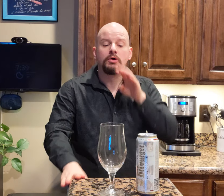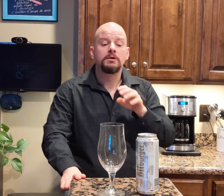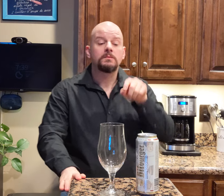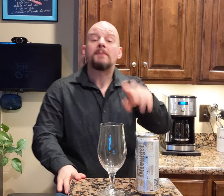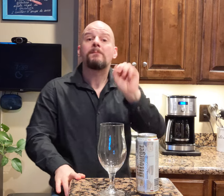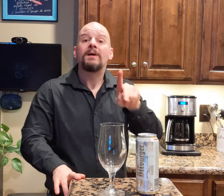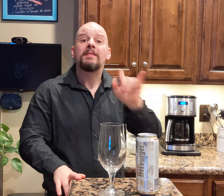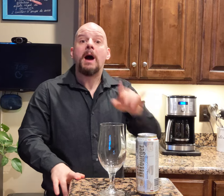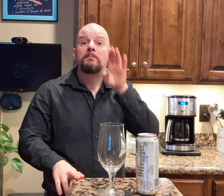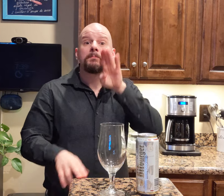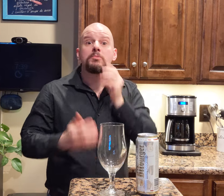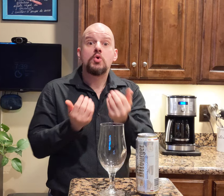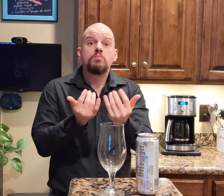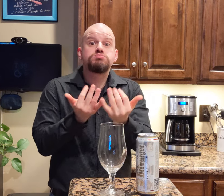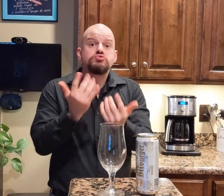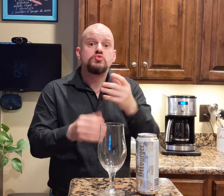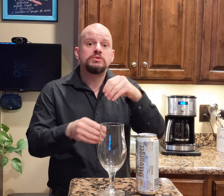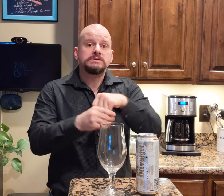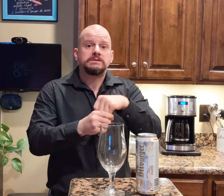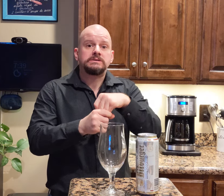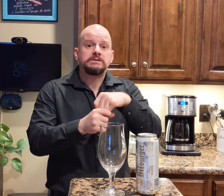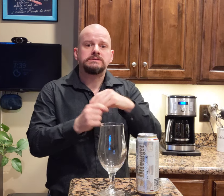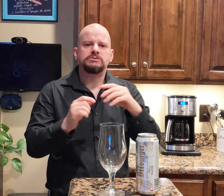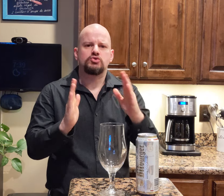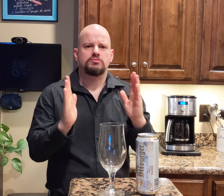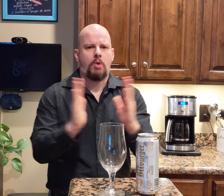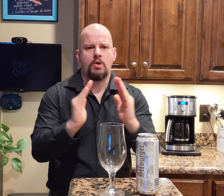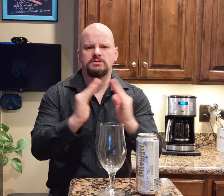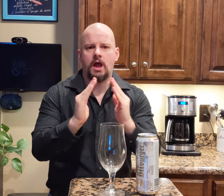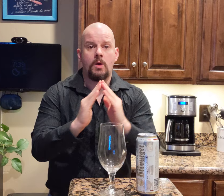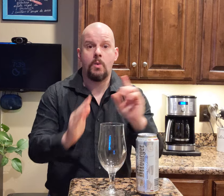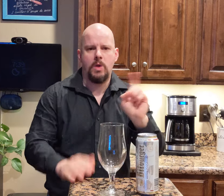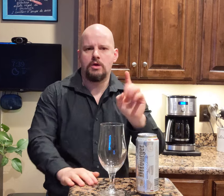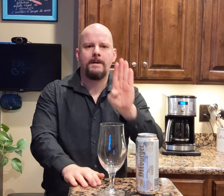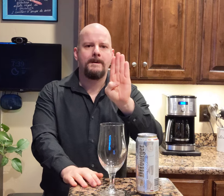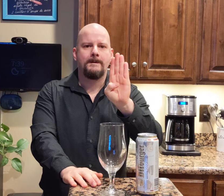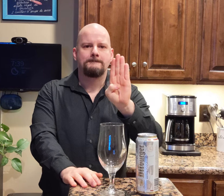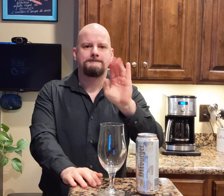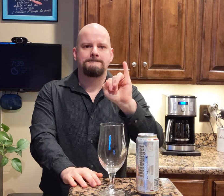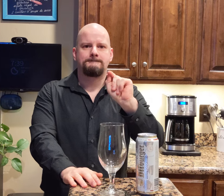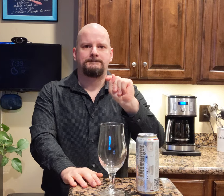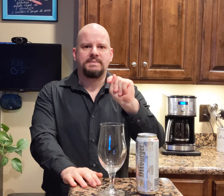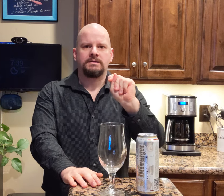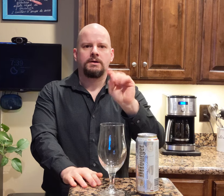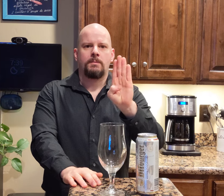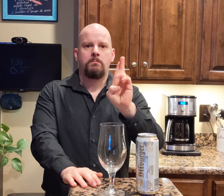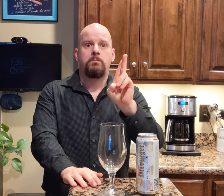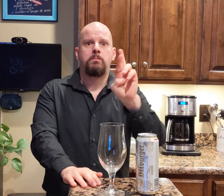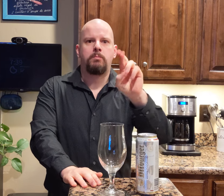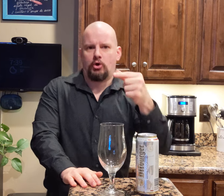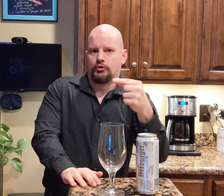The beer was brewed in a small town, Bitburg.